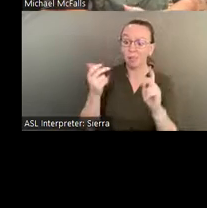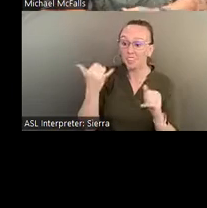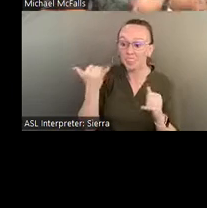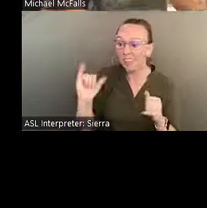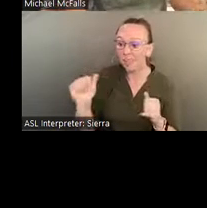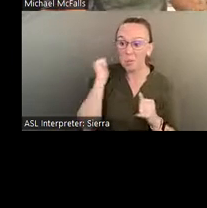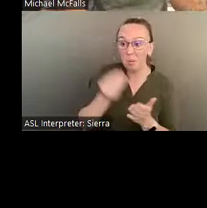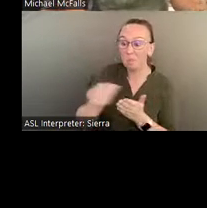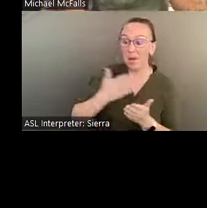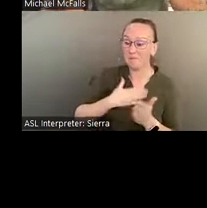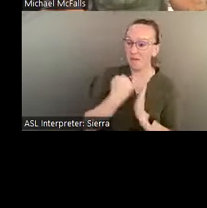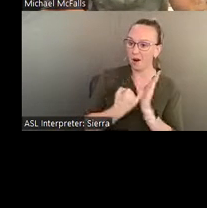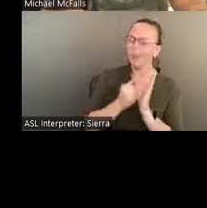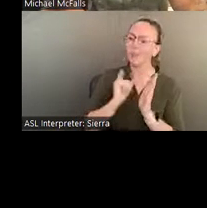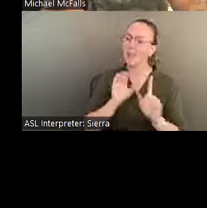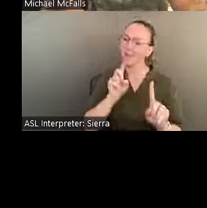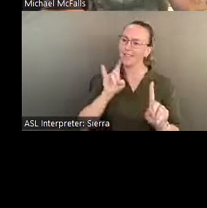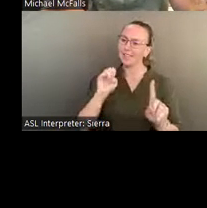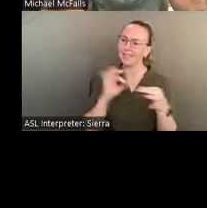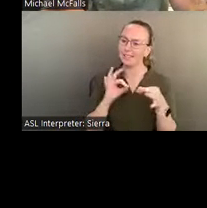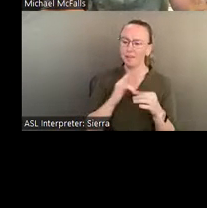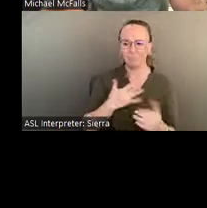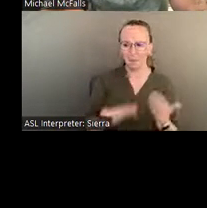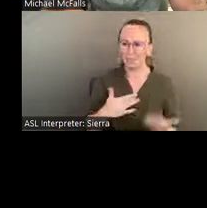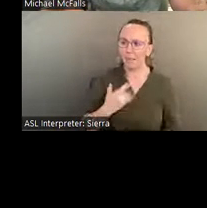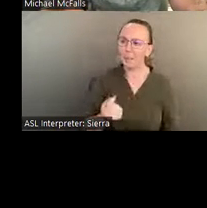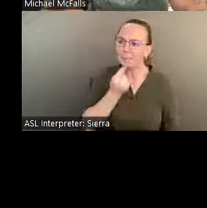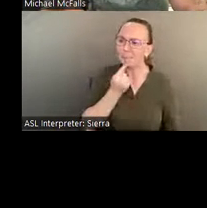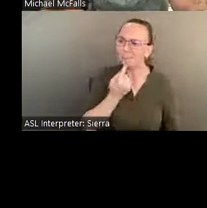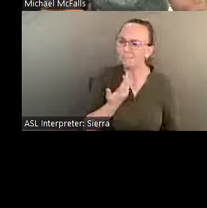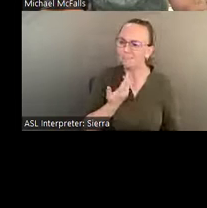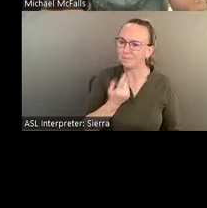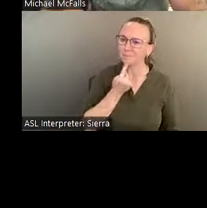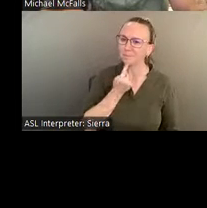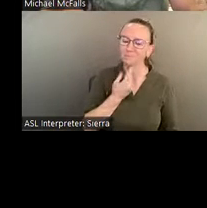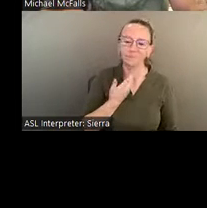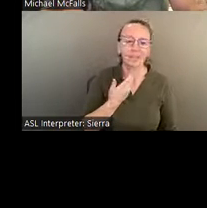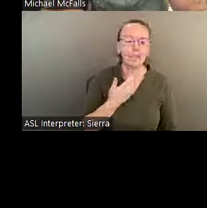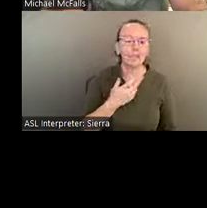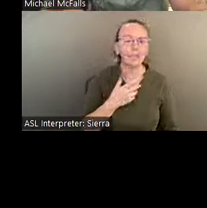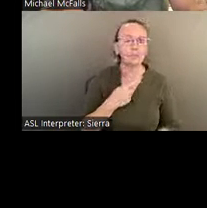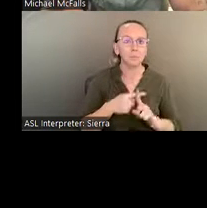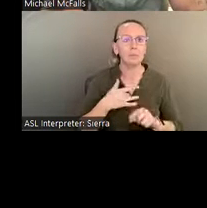He really was a little bitter, right, and in fact, I think there was a bit of a, you